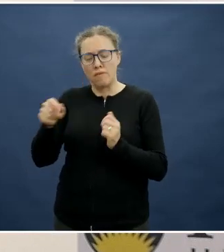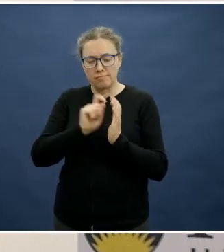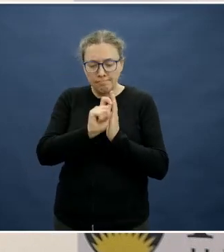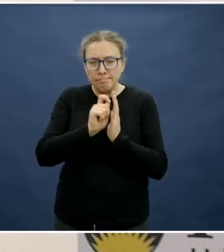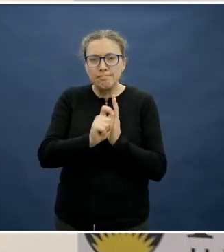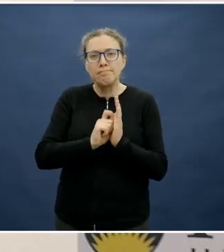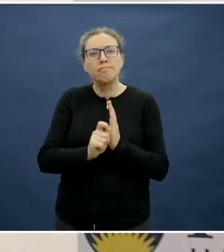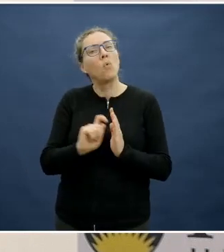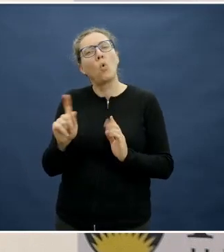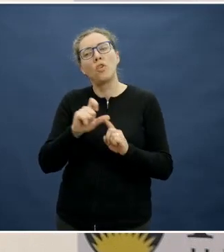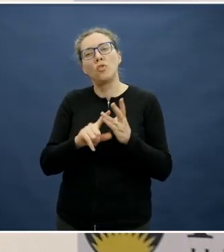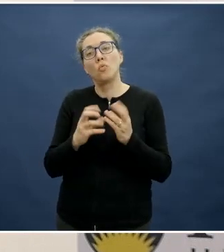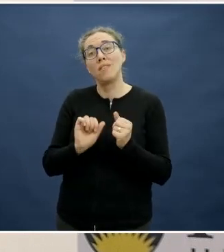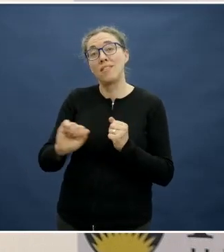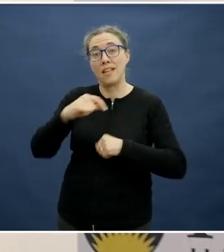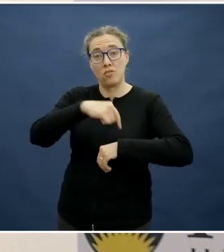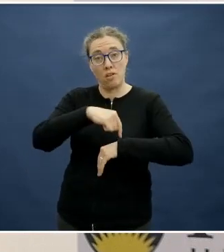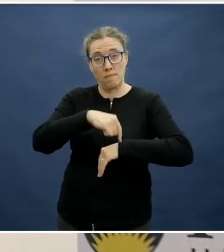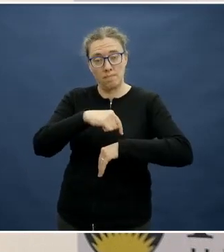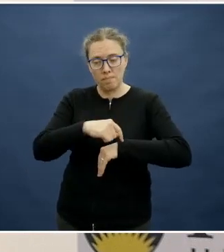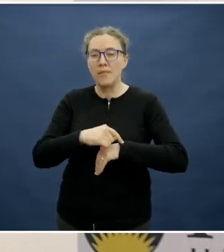do a detailed record of what they eat.